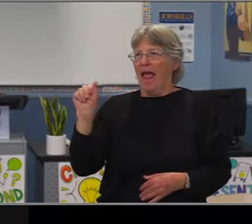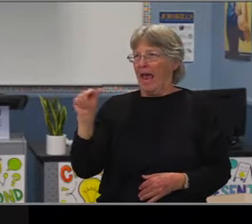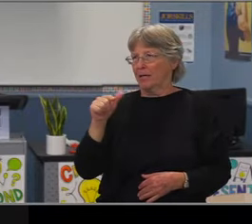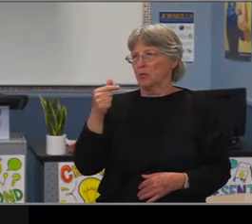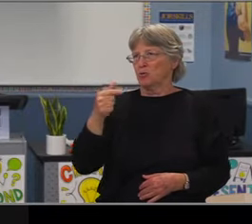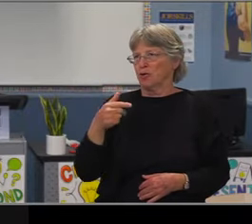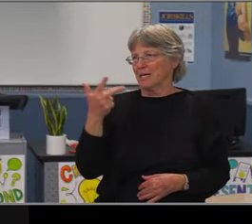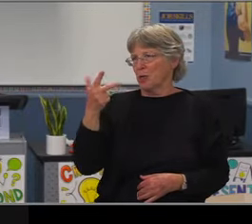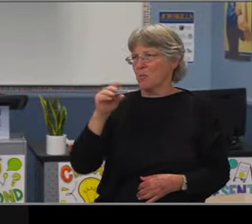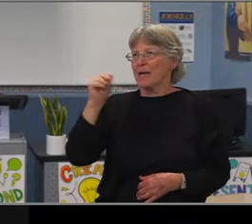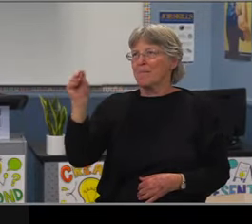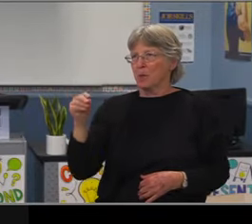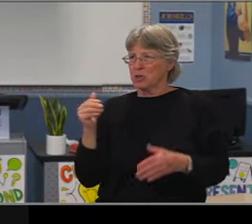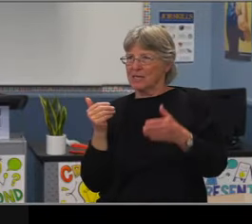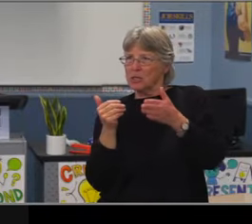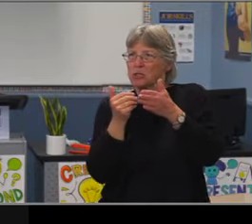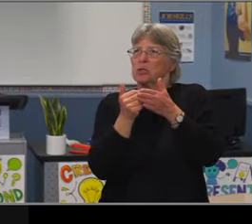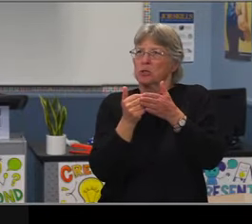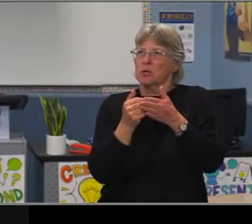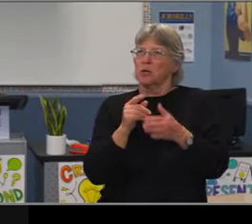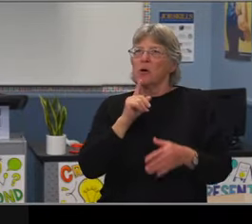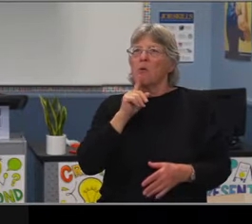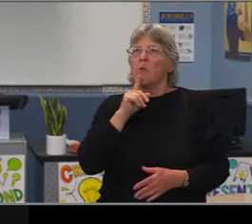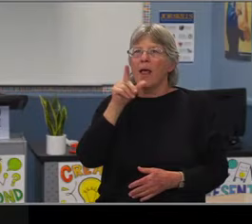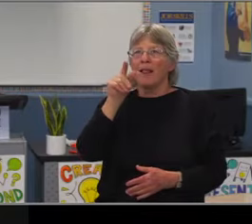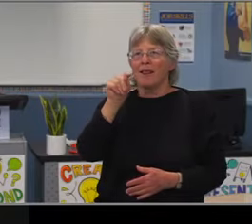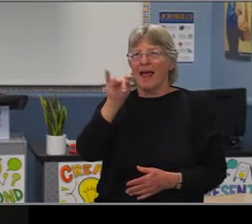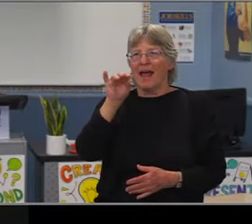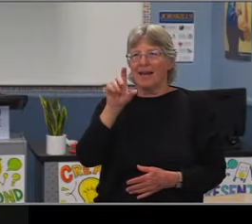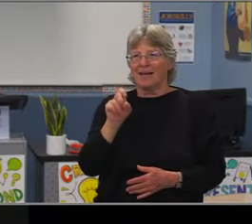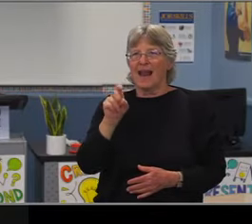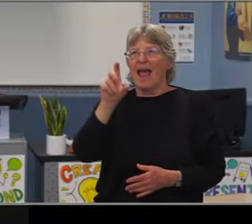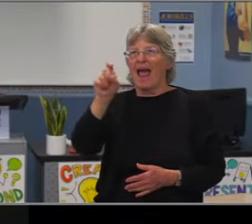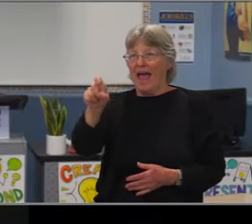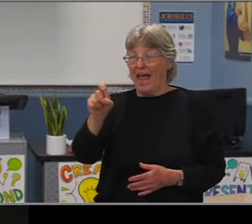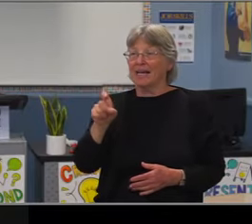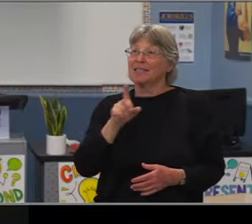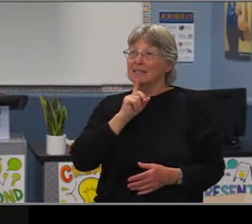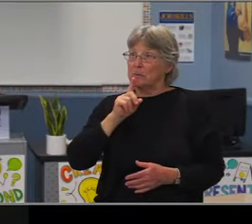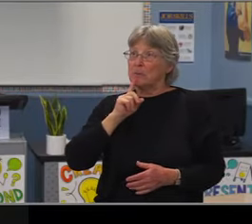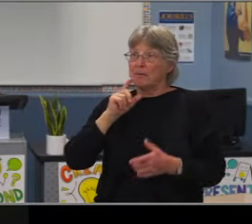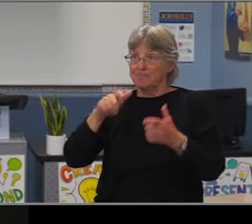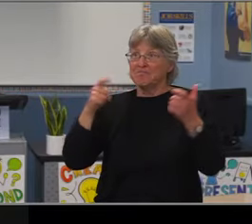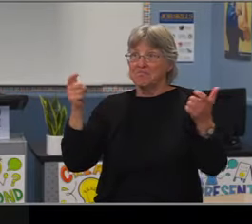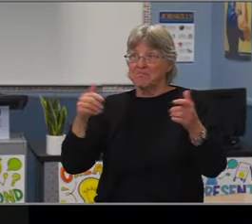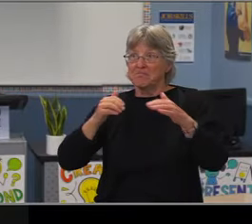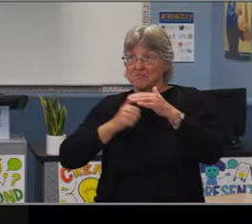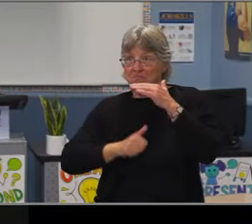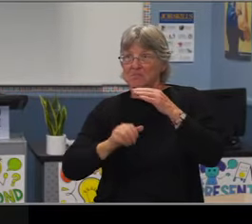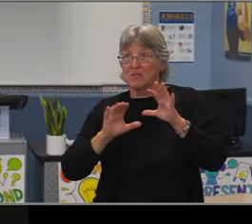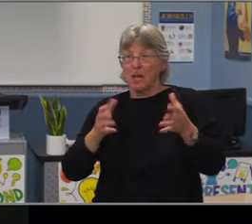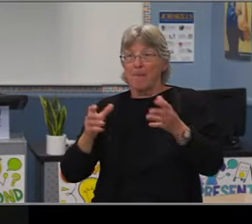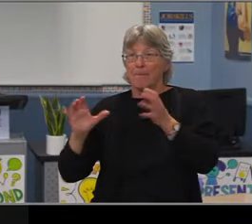within sort of acceptable limits in terms of statistical significance of everyone else.